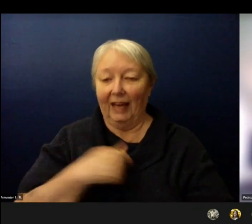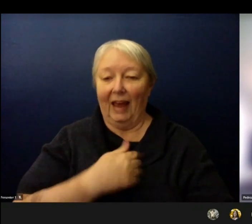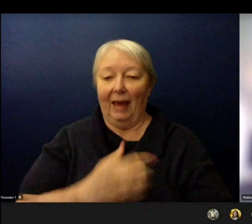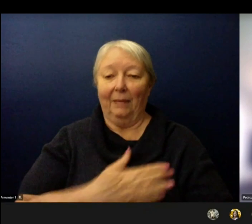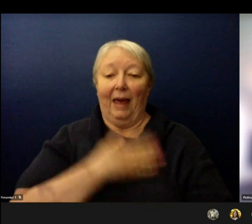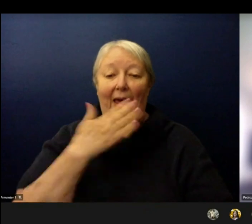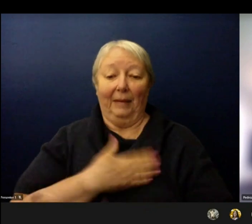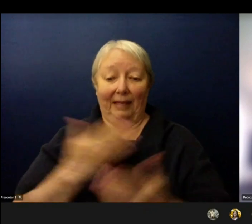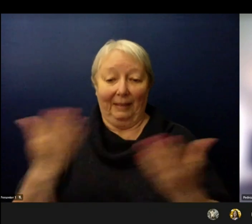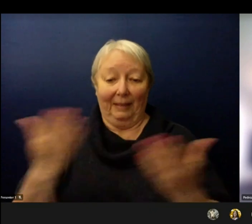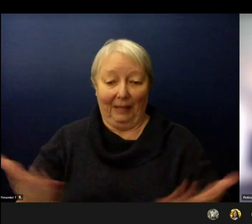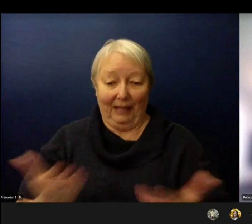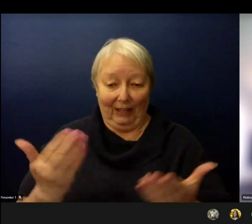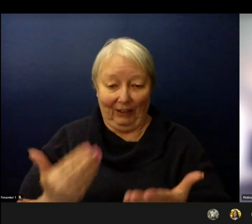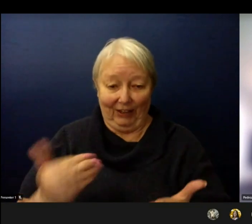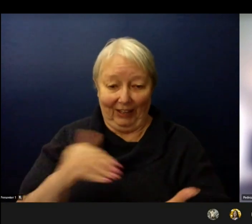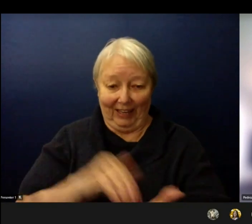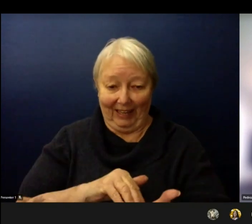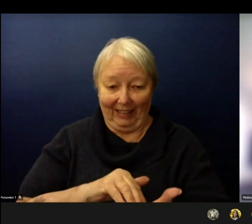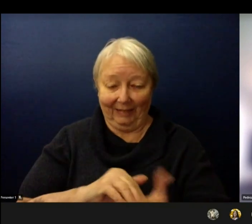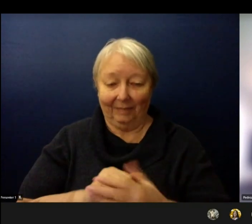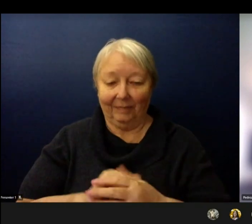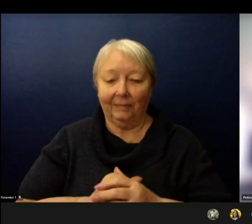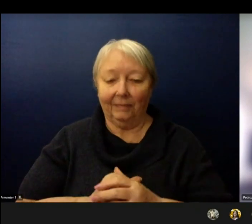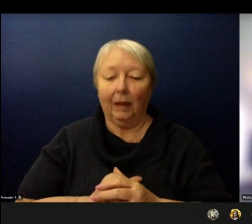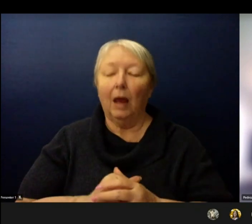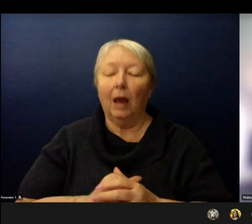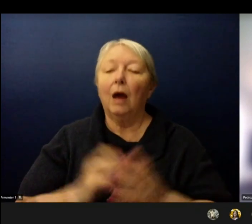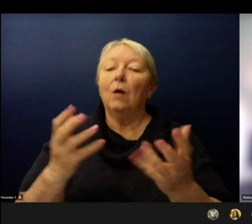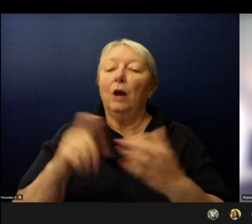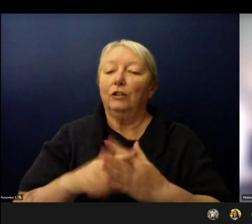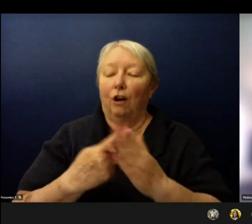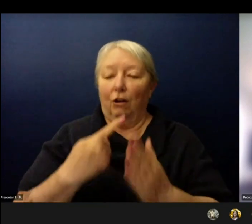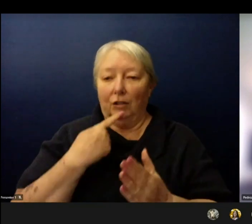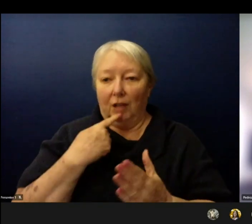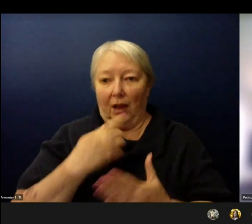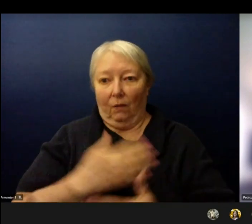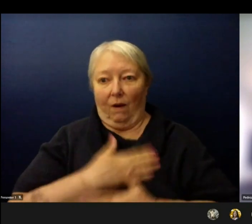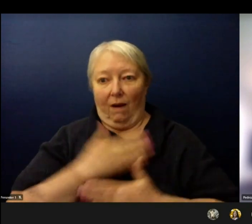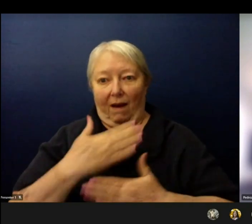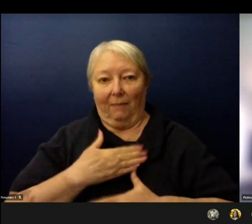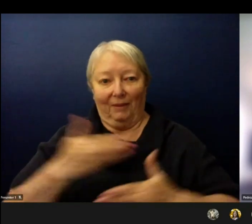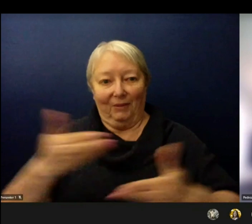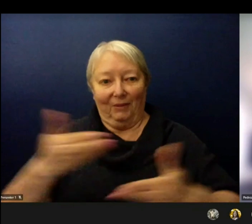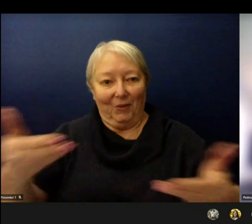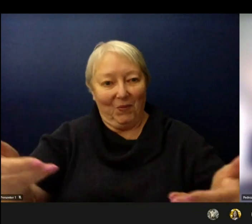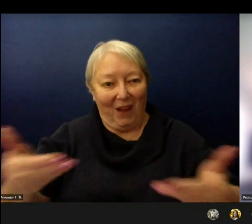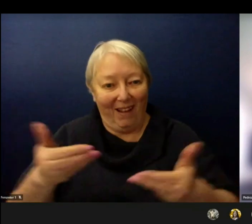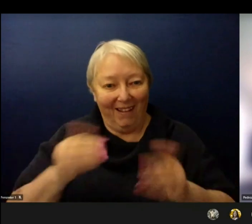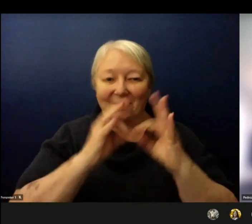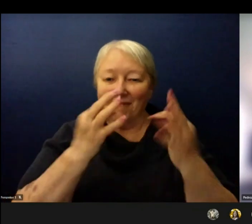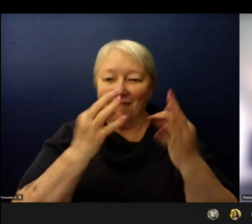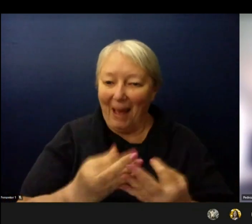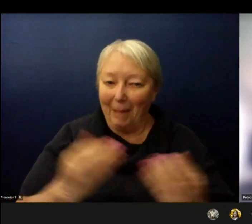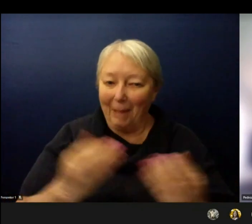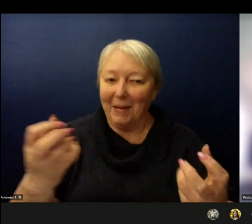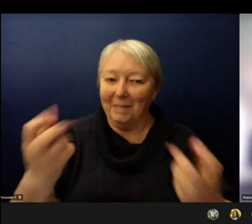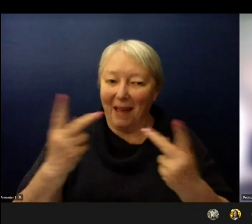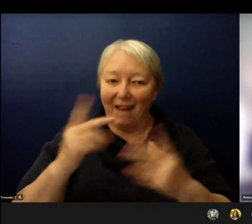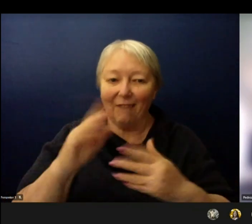I wanted to start by saying that we're very happy to have welcomed back our families in all of our classrooms moving forward.